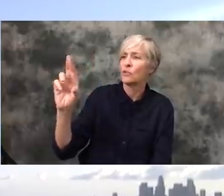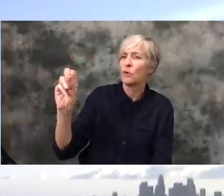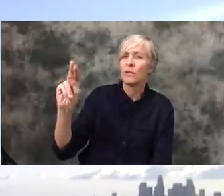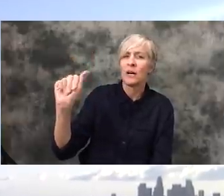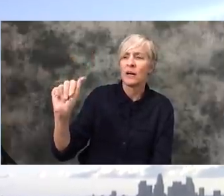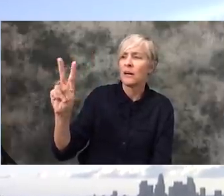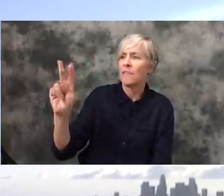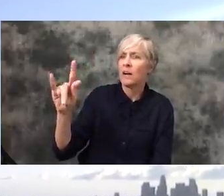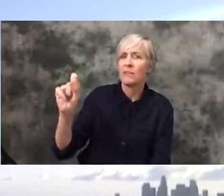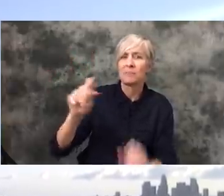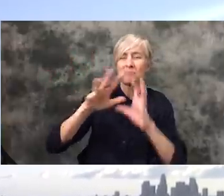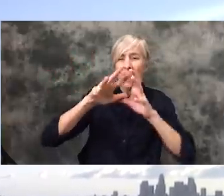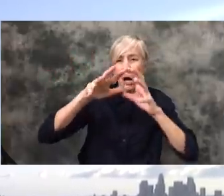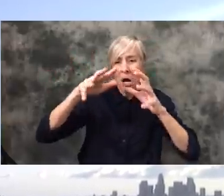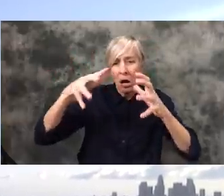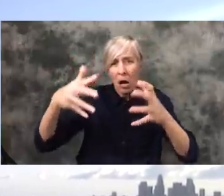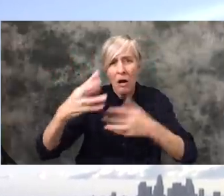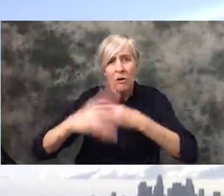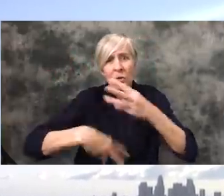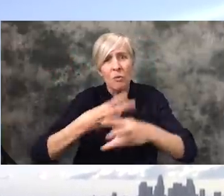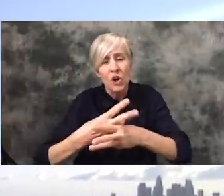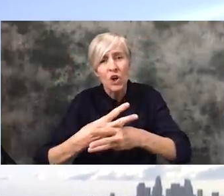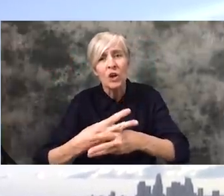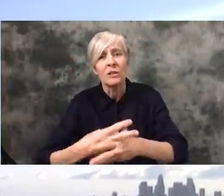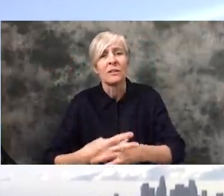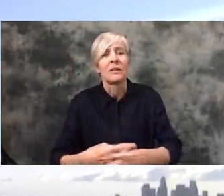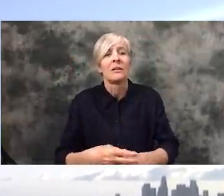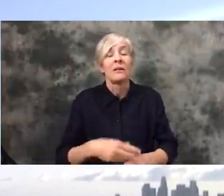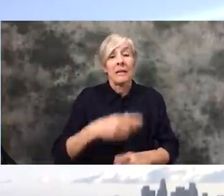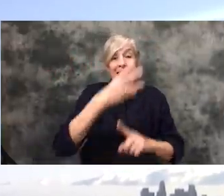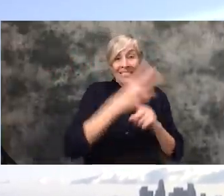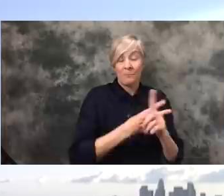was a global issue. I spent half of my year here in Los Angeles and the other